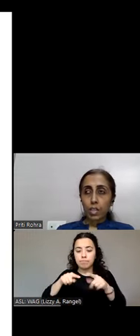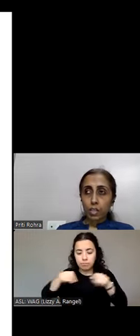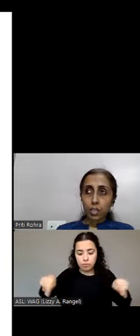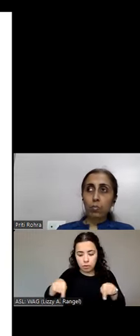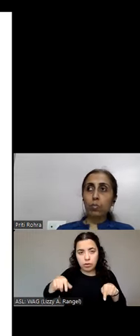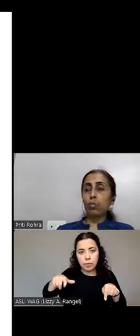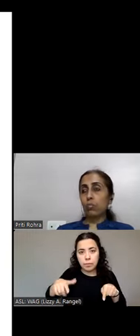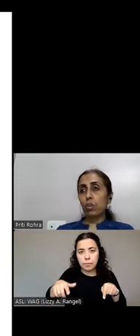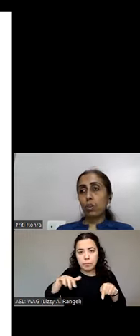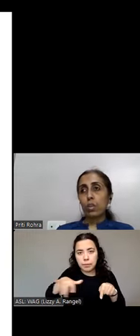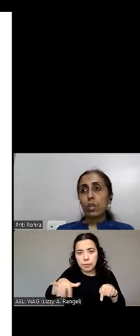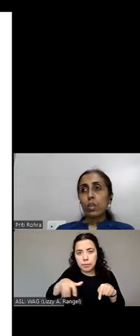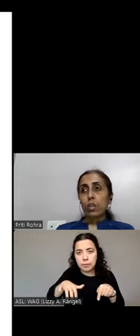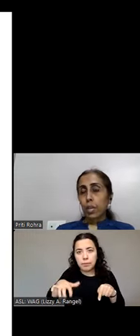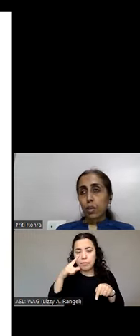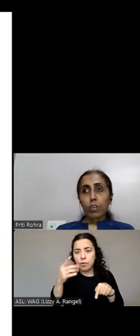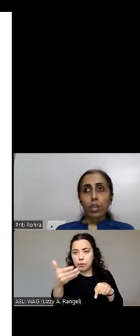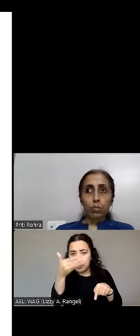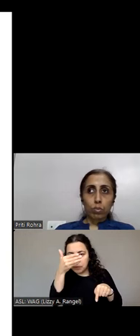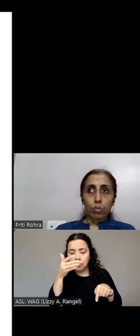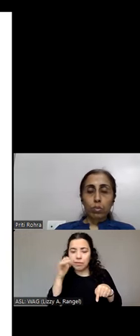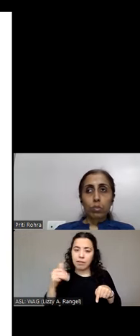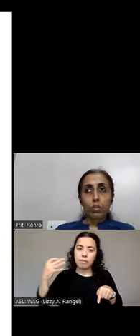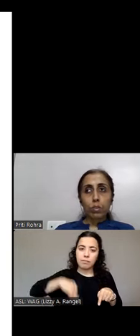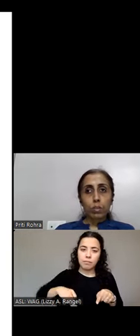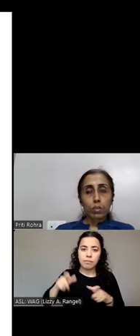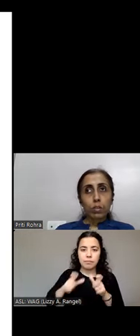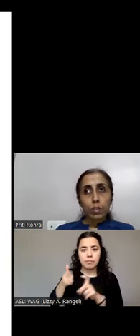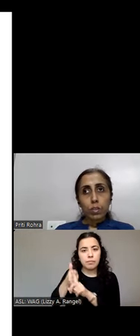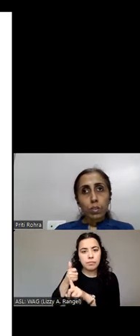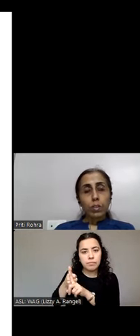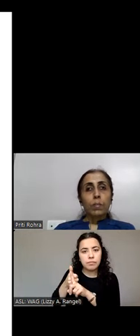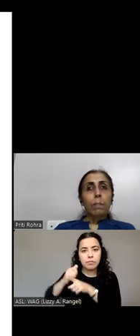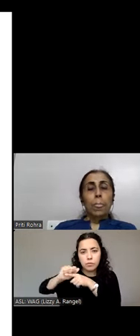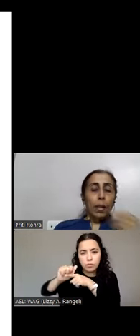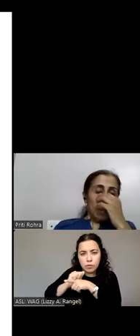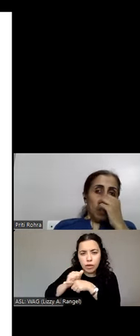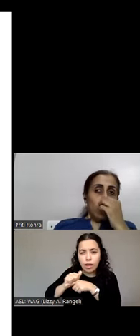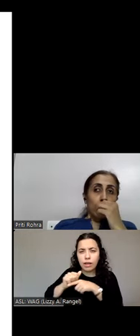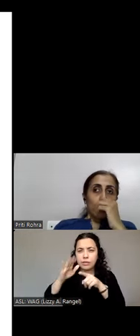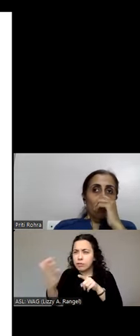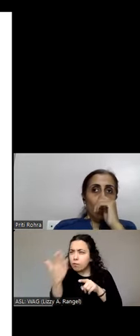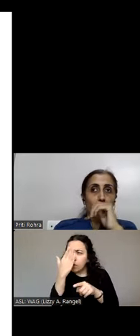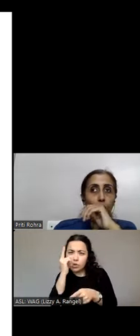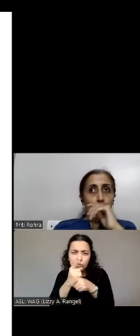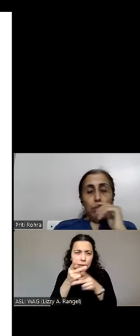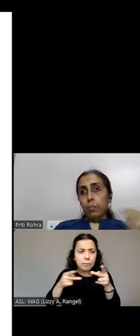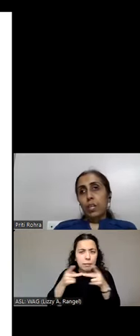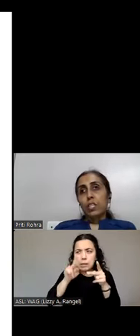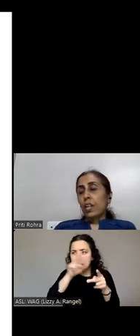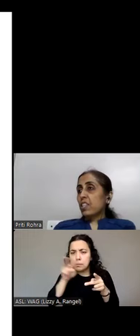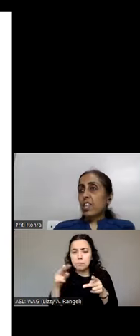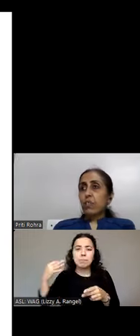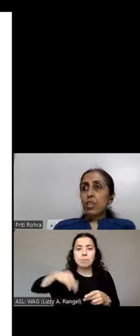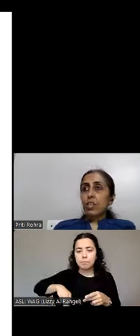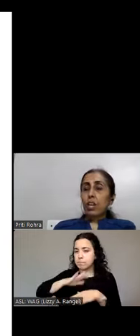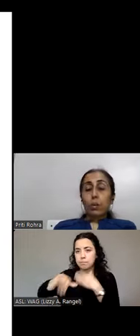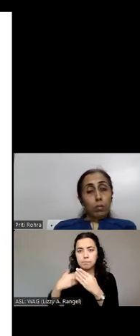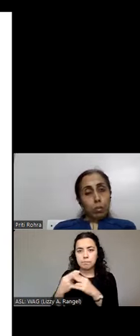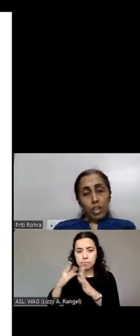and the same goes for magnifying users. So after dynamic updates lastly we -- not